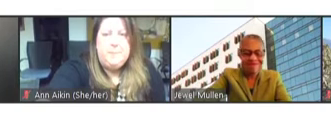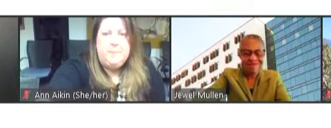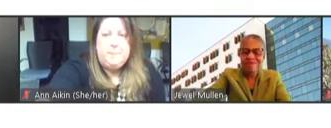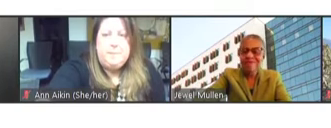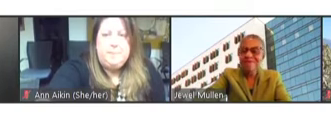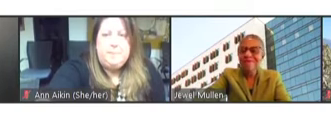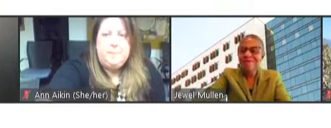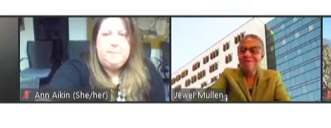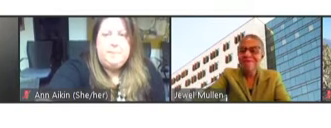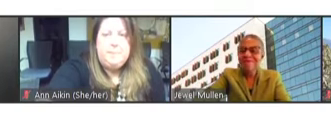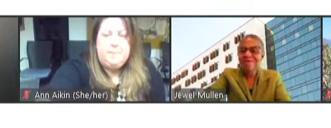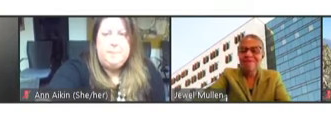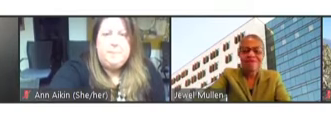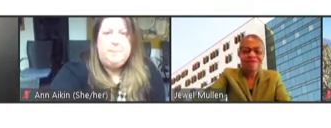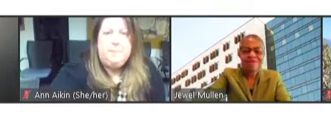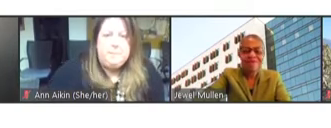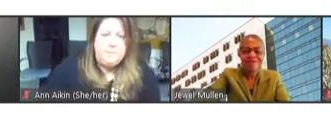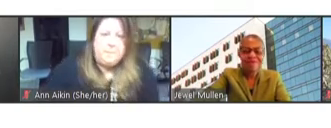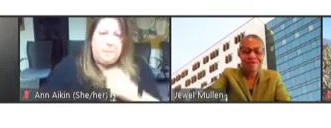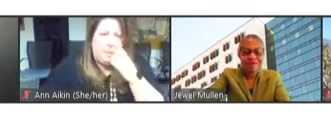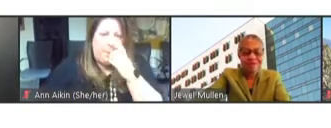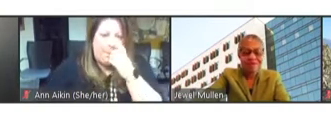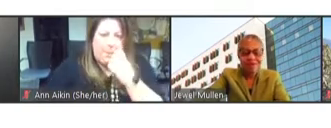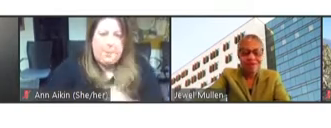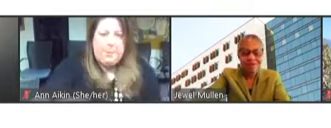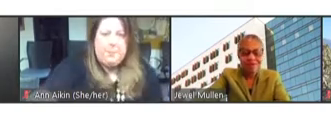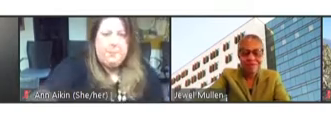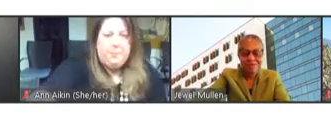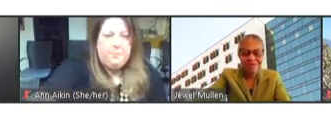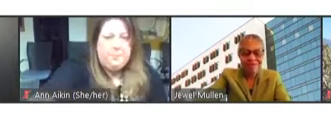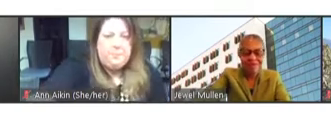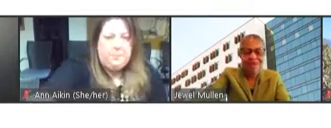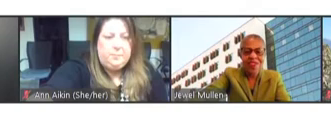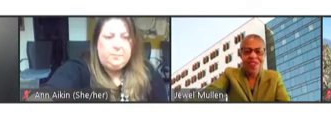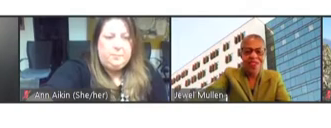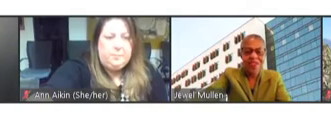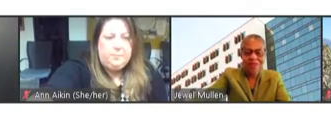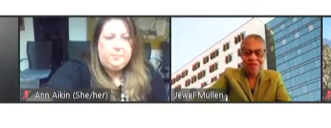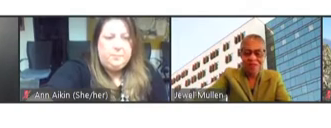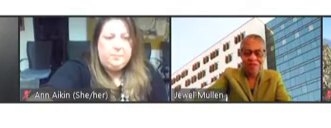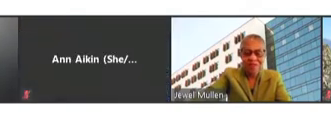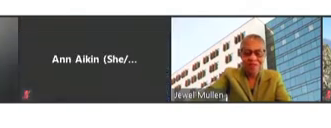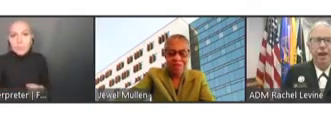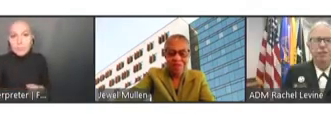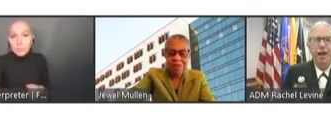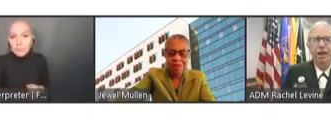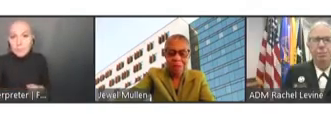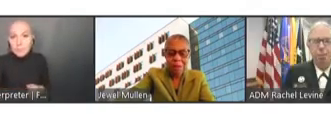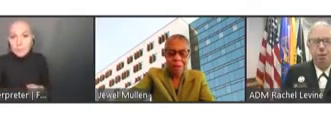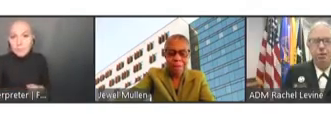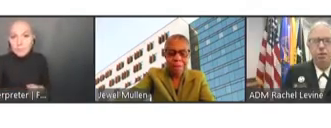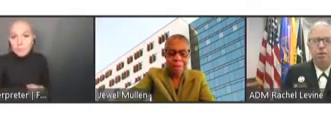join you again to provide opening remarks. So, I would truly like to welcome you, our NVAC members,